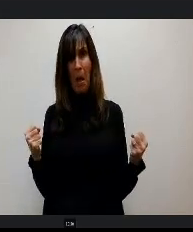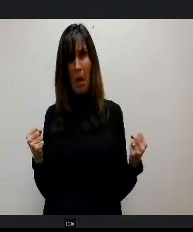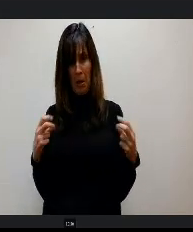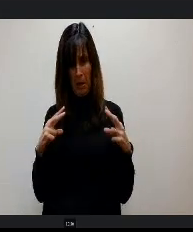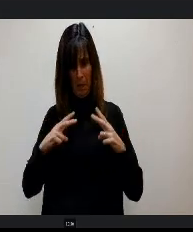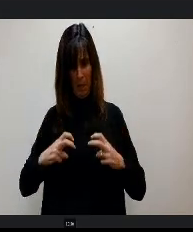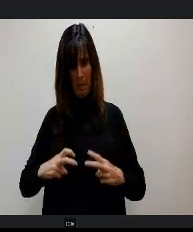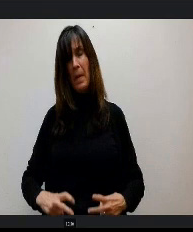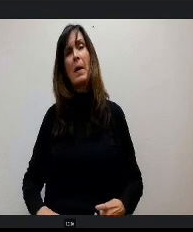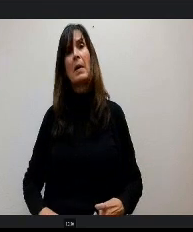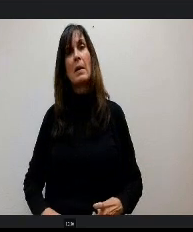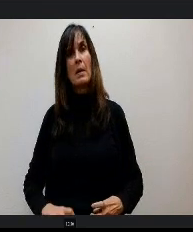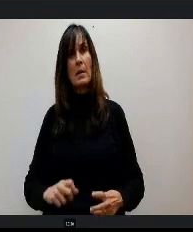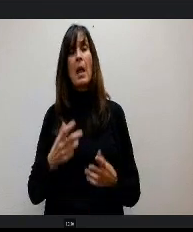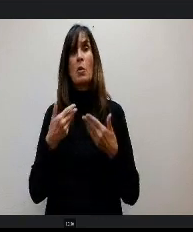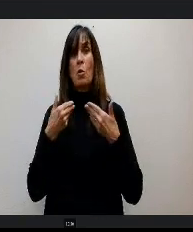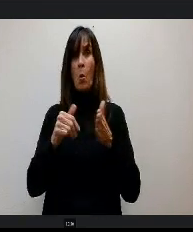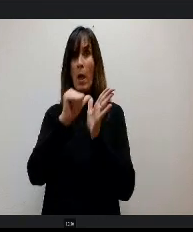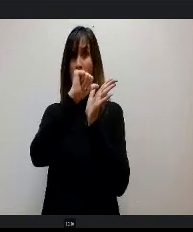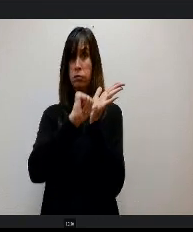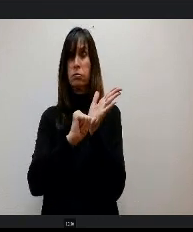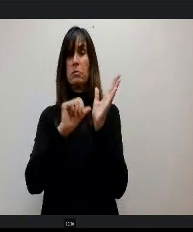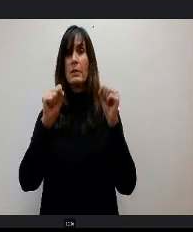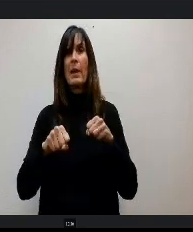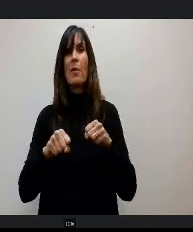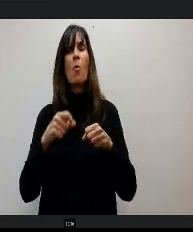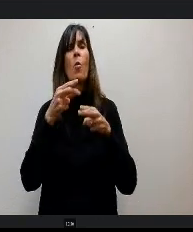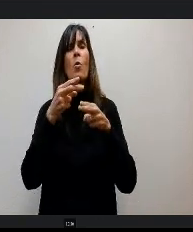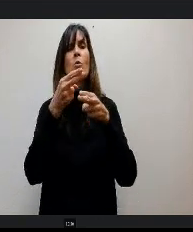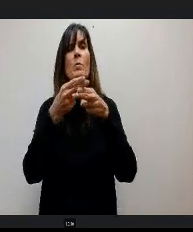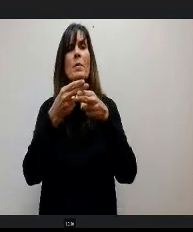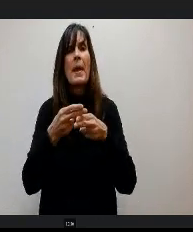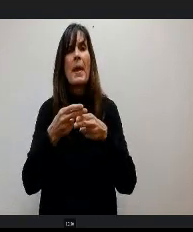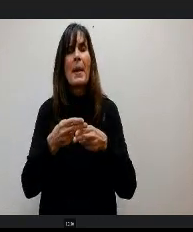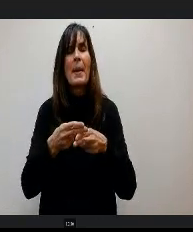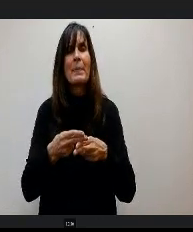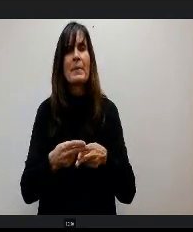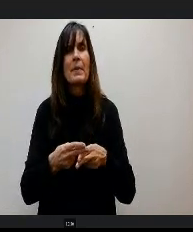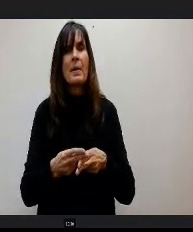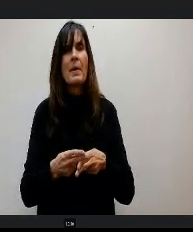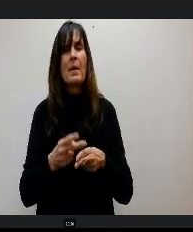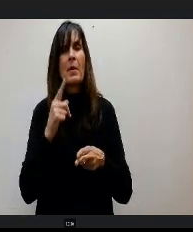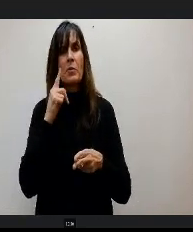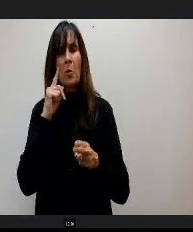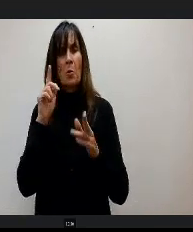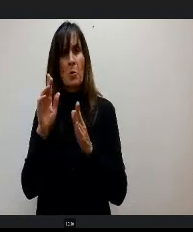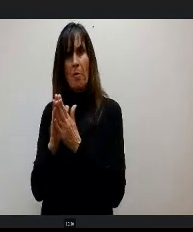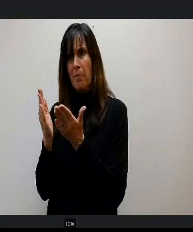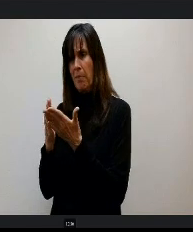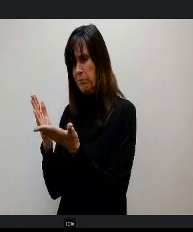incisions you wanna make. And then it also names everything g so you don't have to, like, pull out your encyclopedia and find the femur you